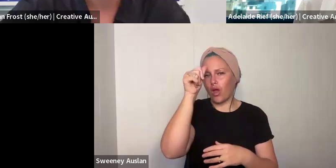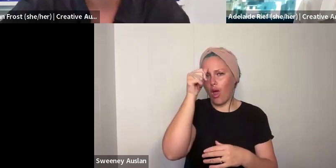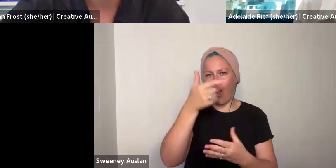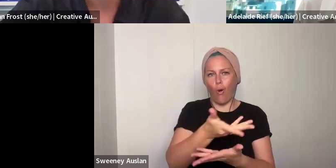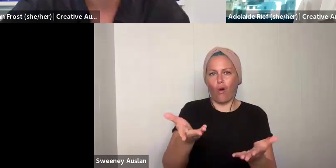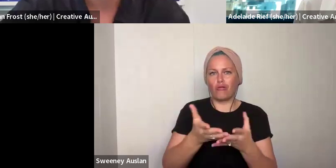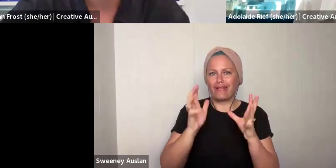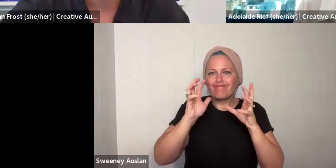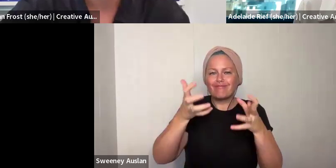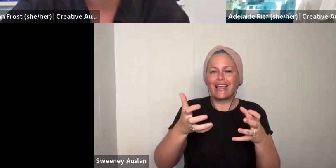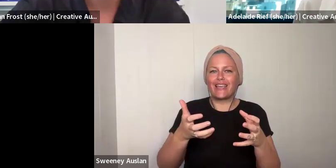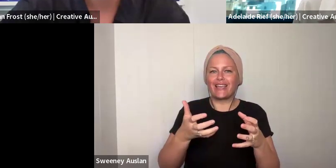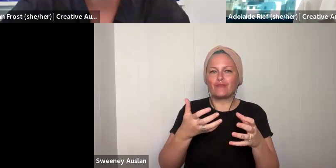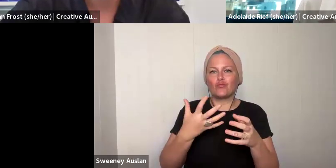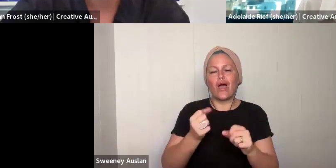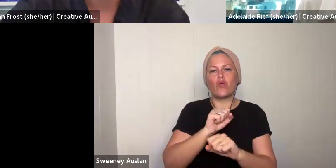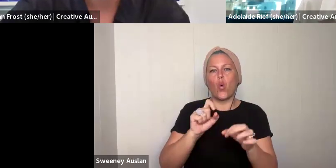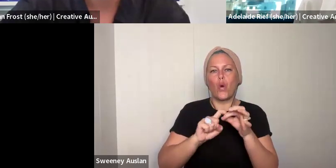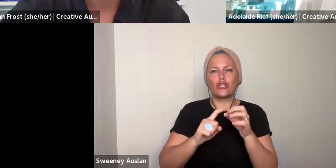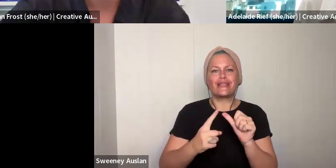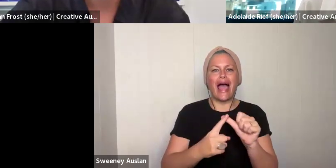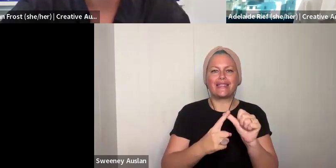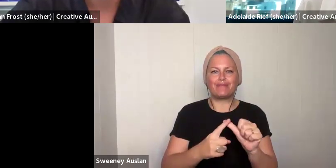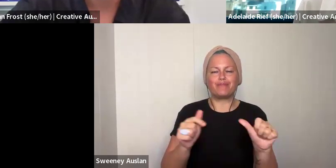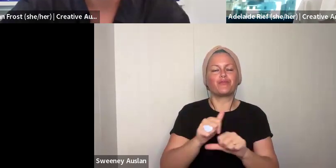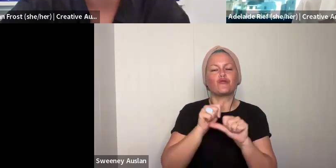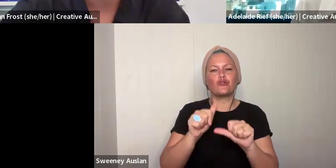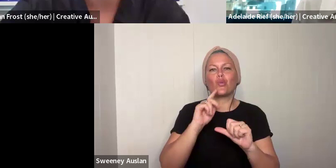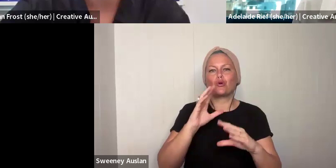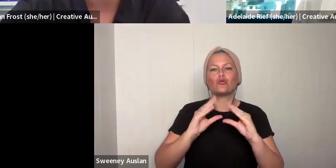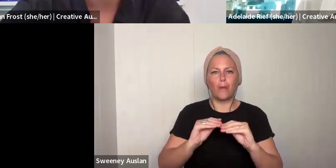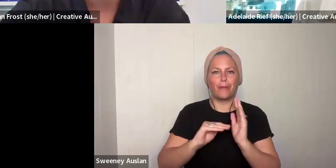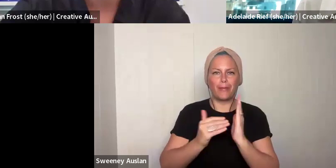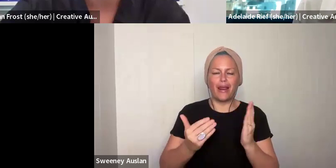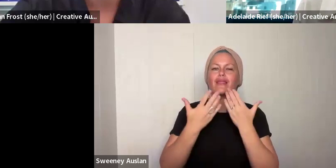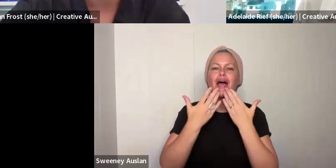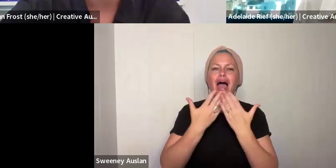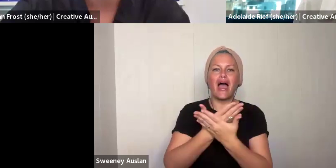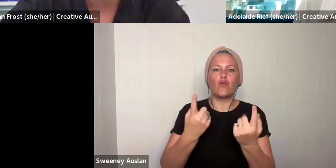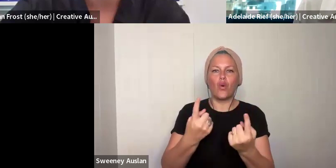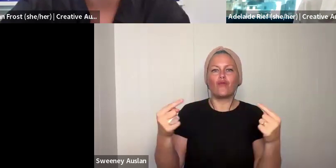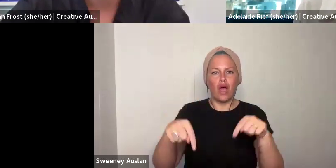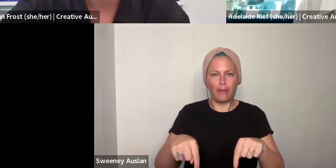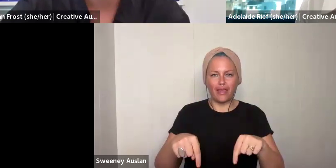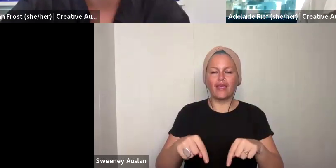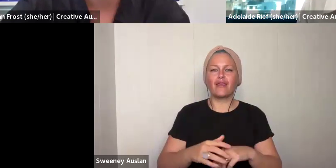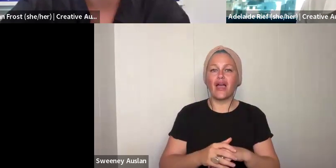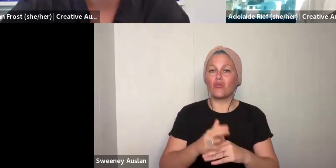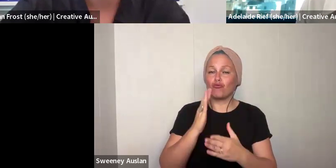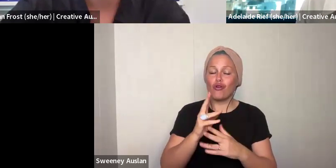session today! I really encourage you to get in touch with us. Particularly as these last few weeks of applications are being